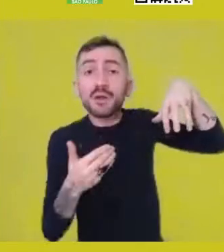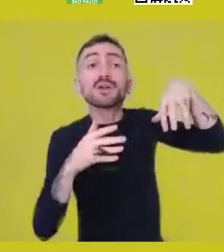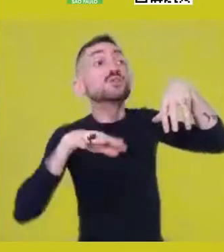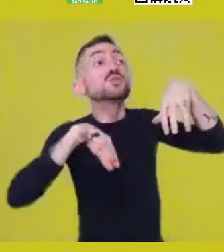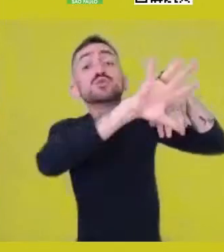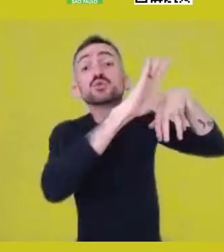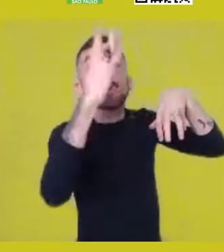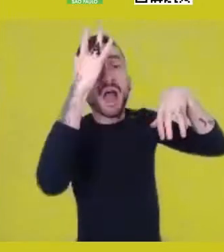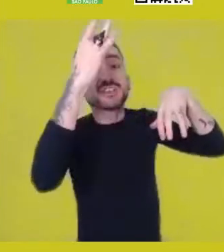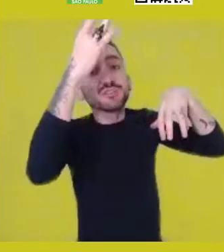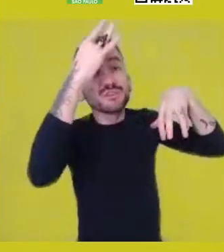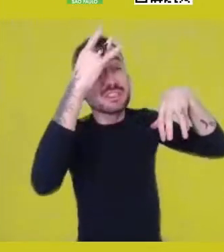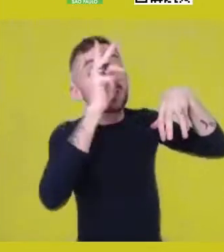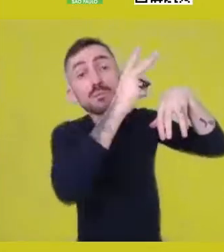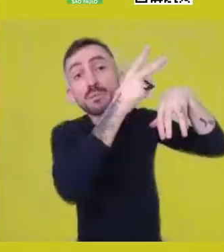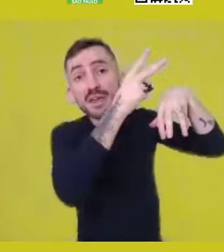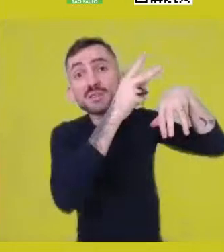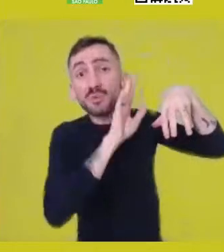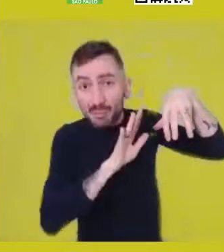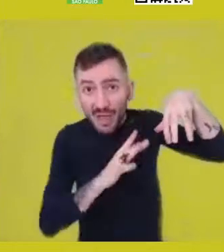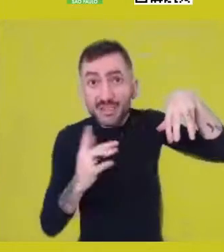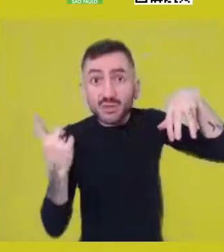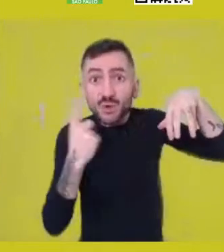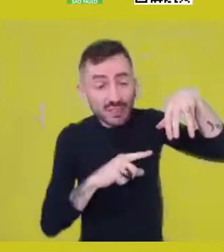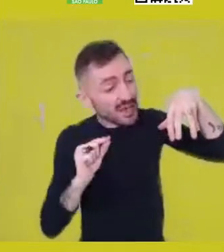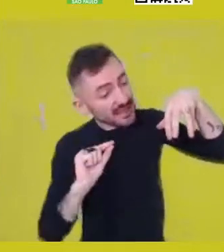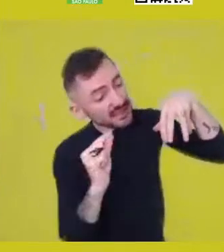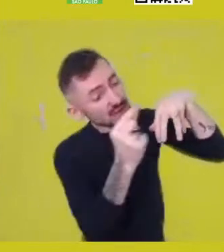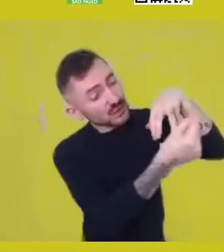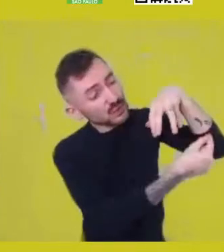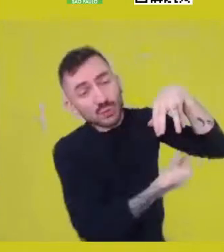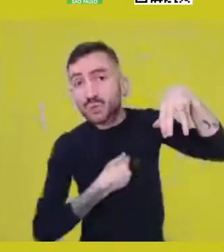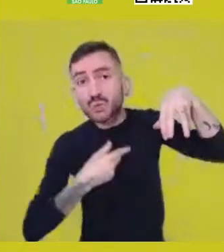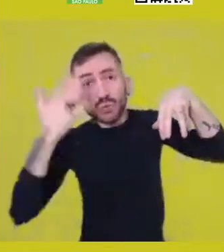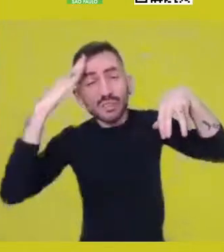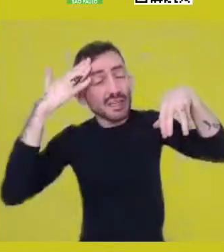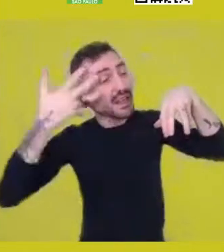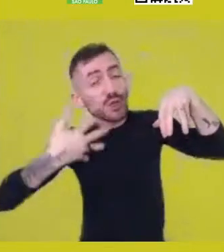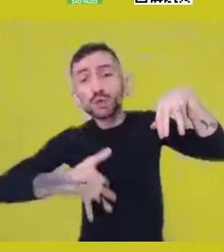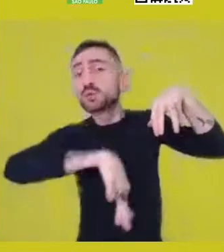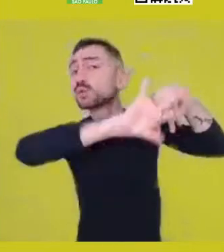but doesn’t encompass all beings in their totality, all individuals,